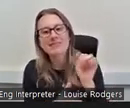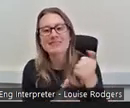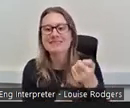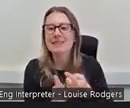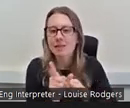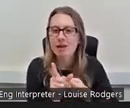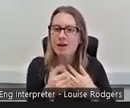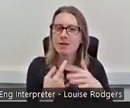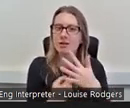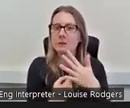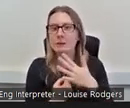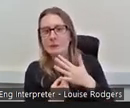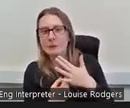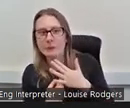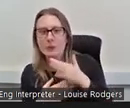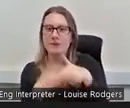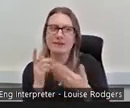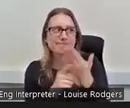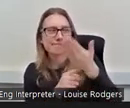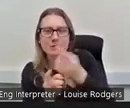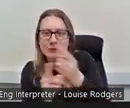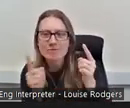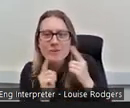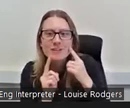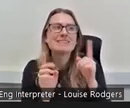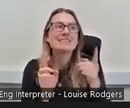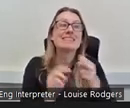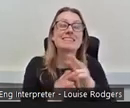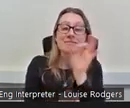put on about going to university and, you know, if you don't go to university and get a degree,